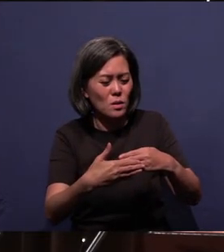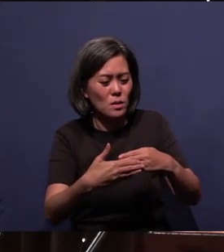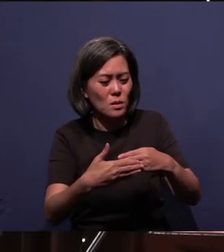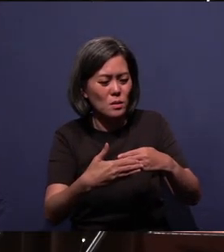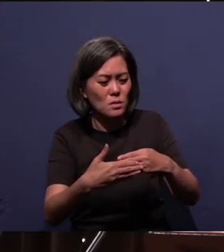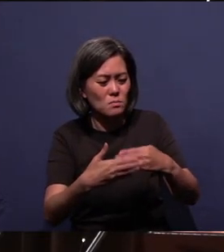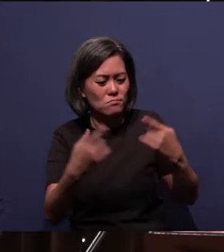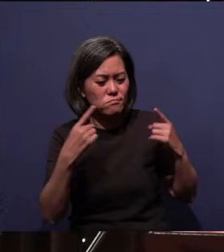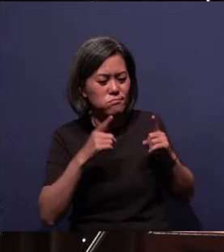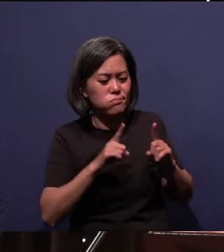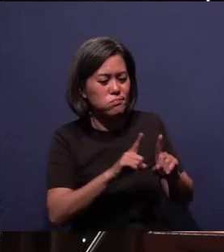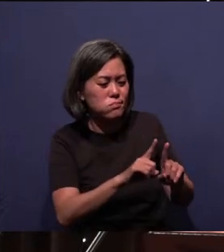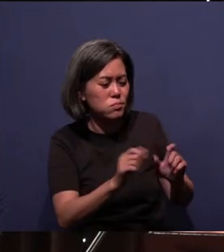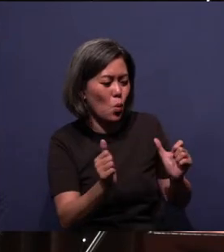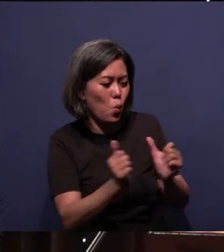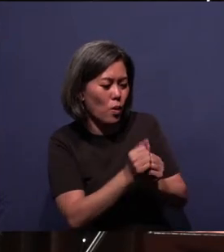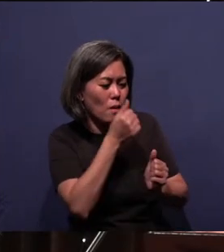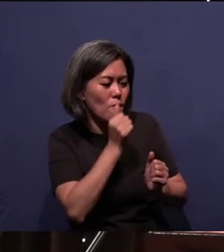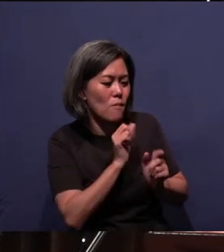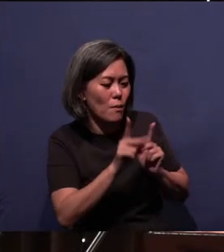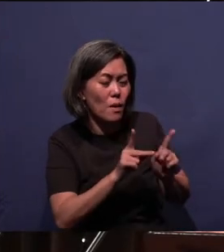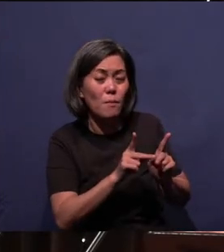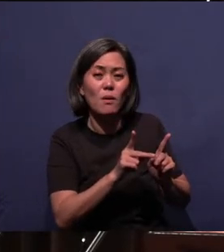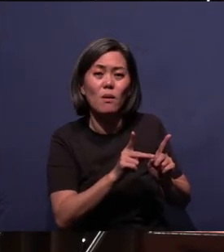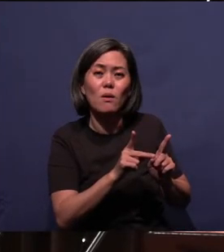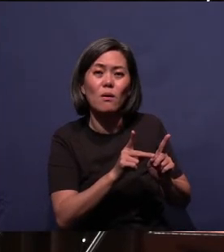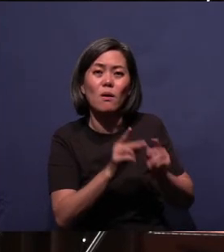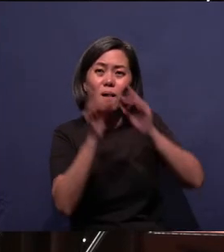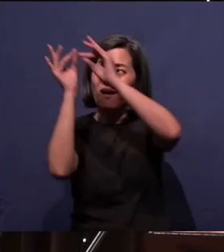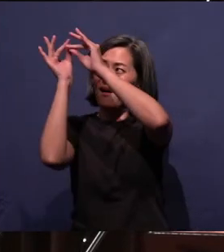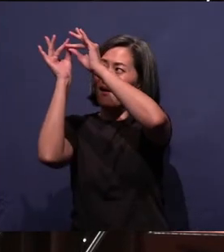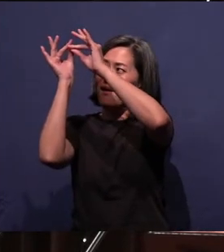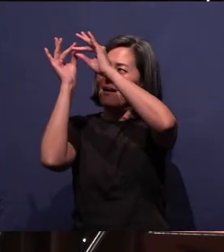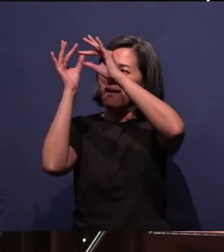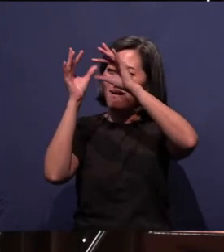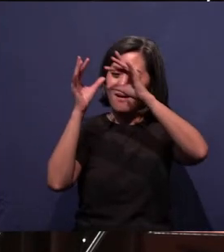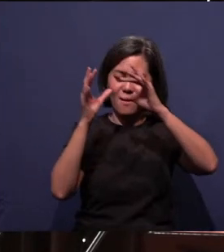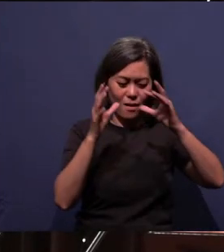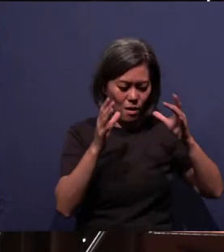the suffering, to bring light in darkness that they